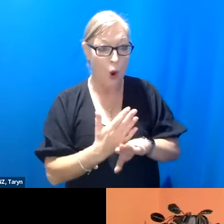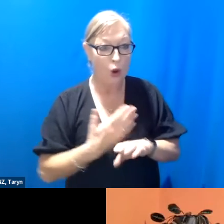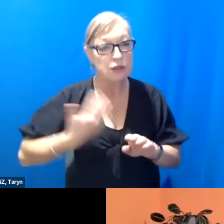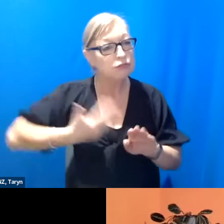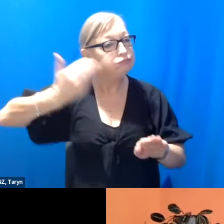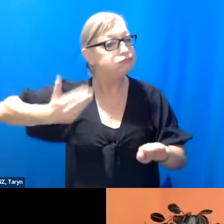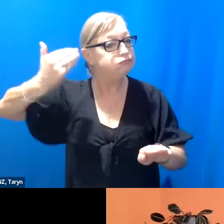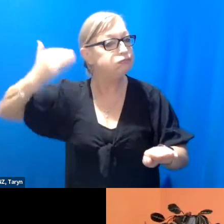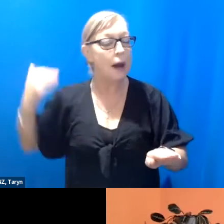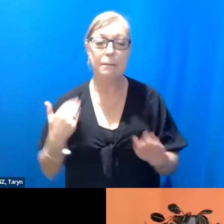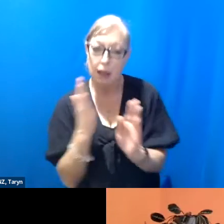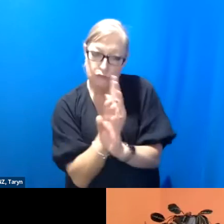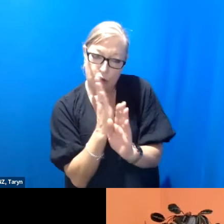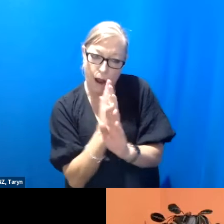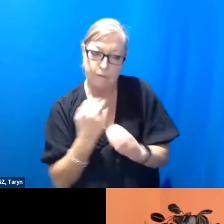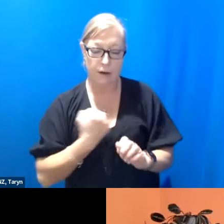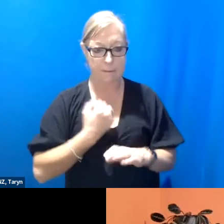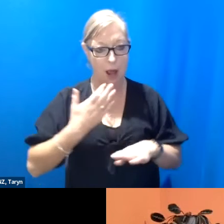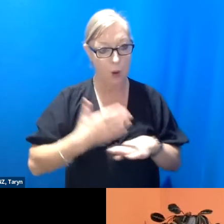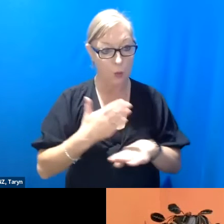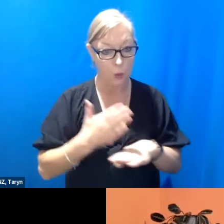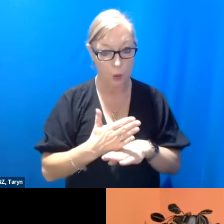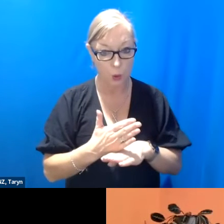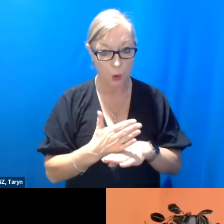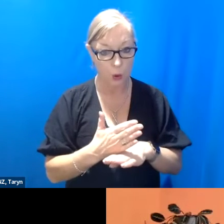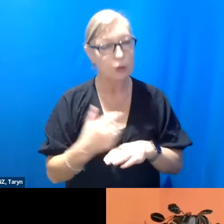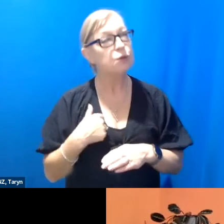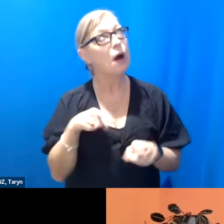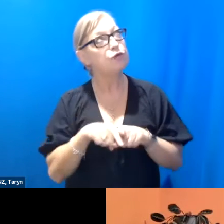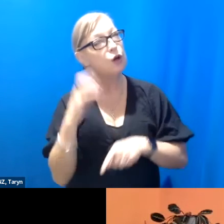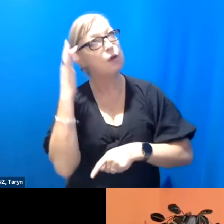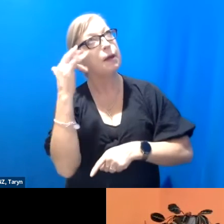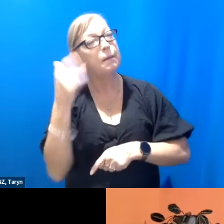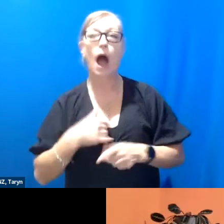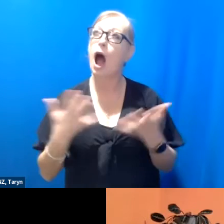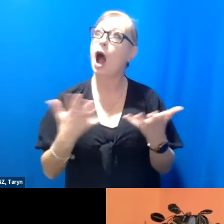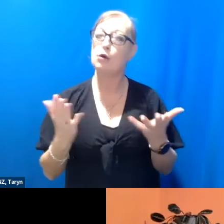so I'm trying to think how that's going to, yeah, how to open up what it is that I do,